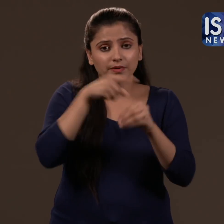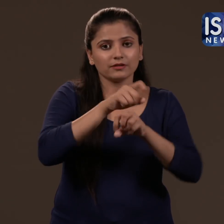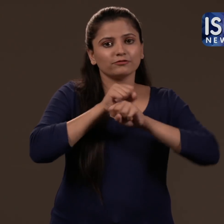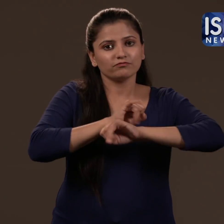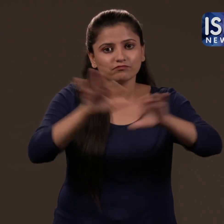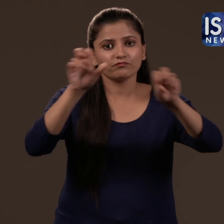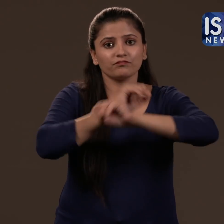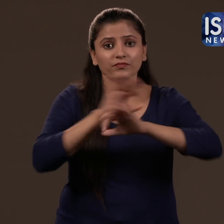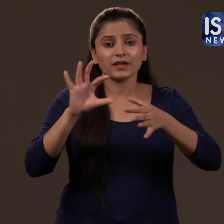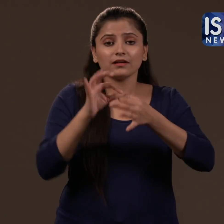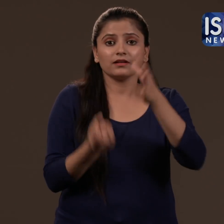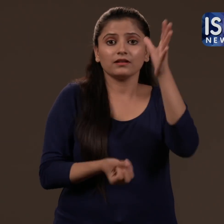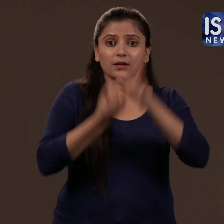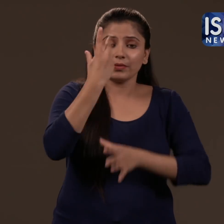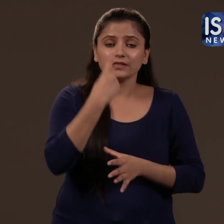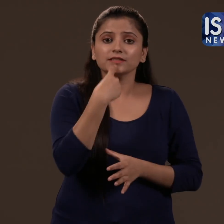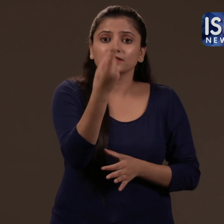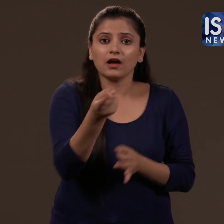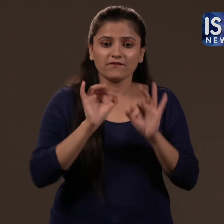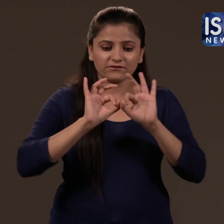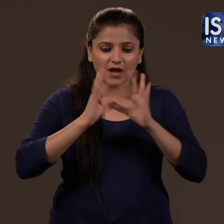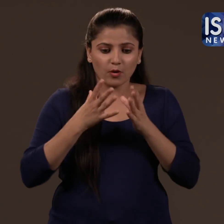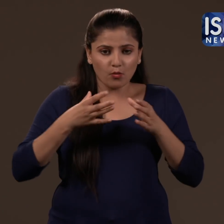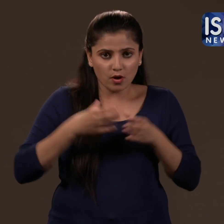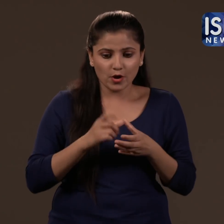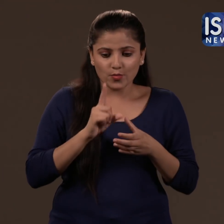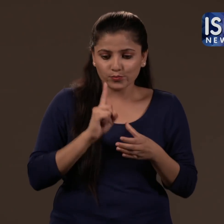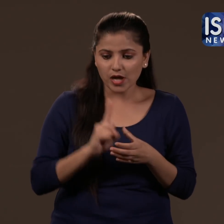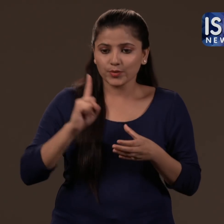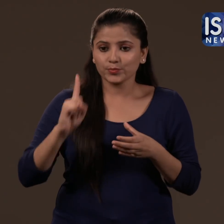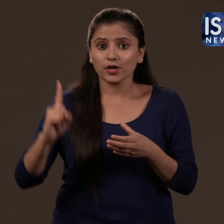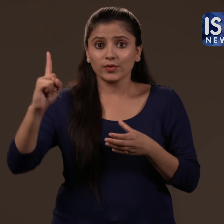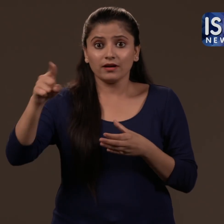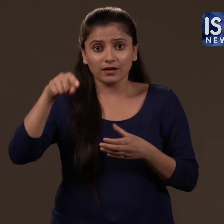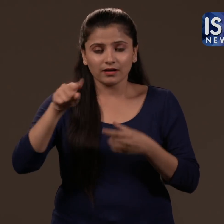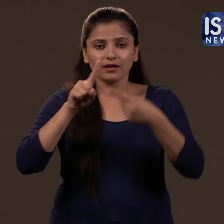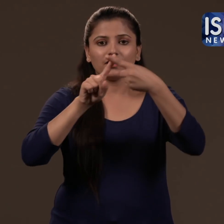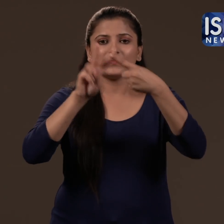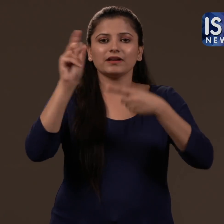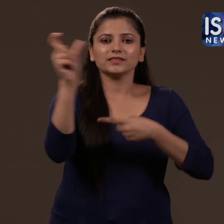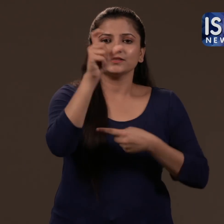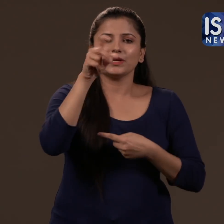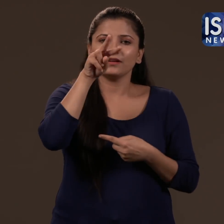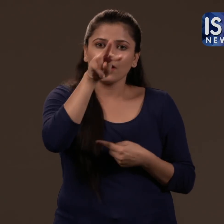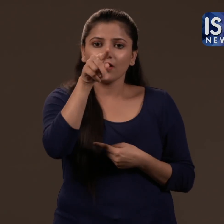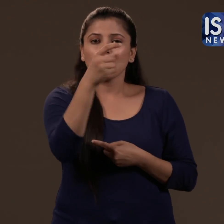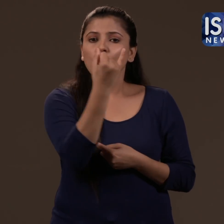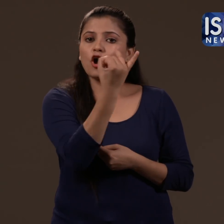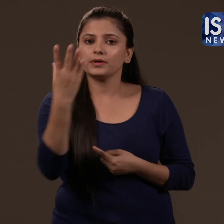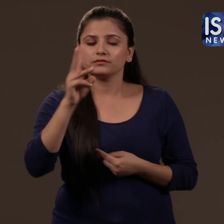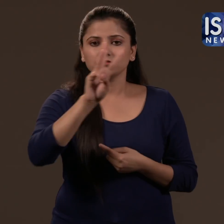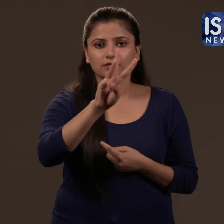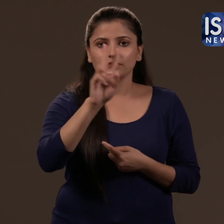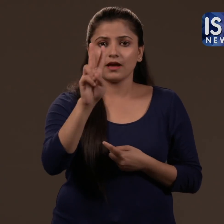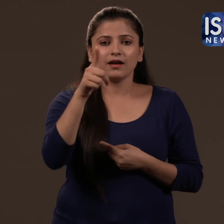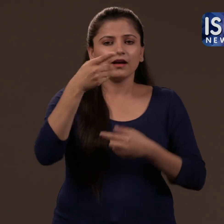said that, on an average a family watches 32 channels